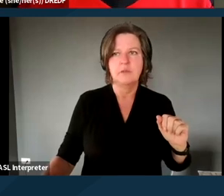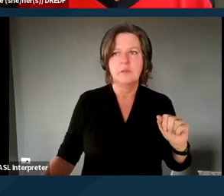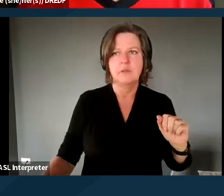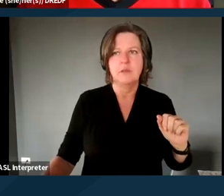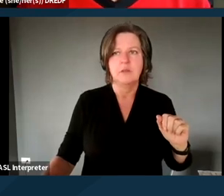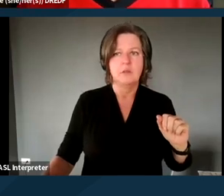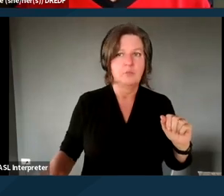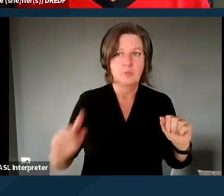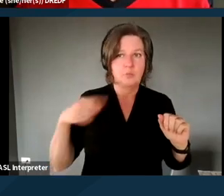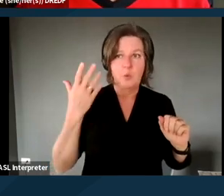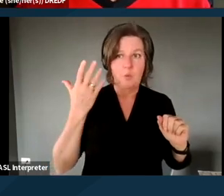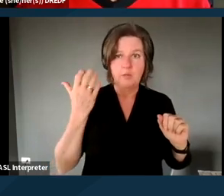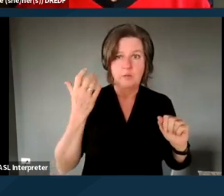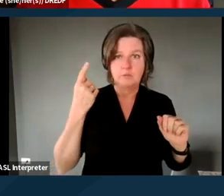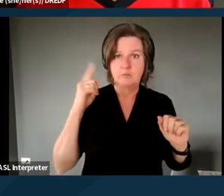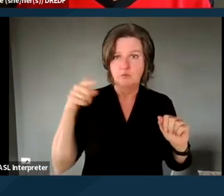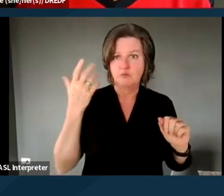Can we potentially take that?